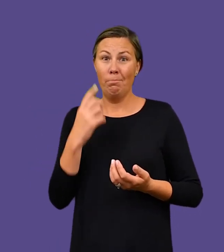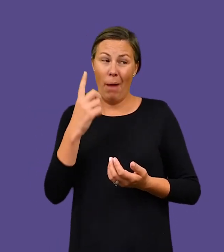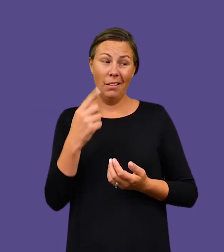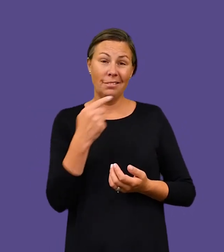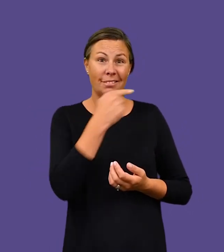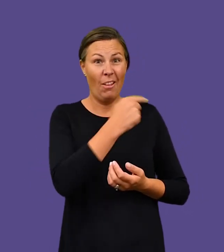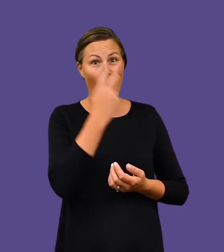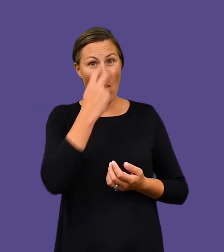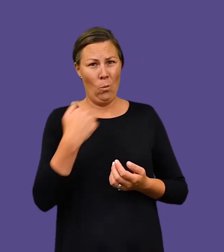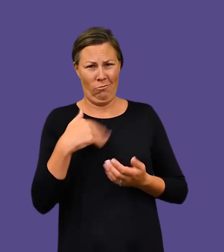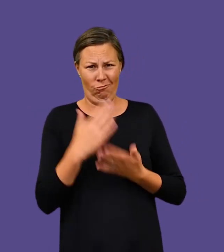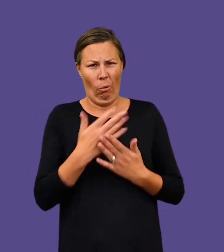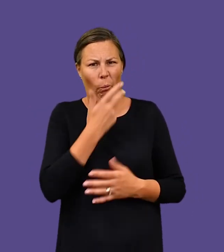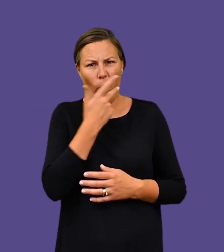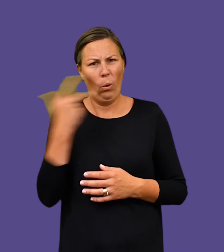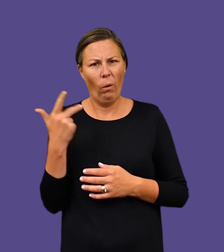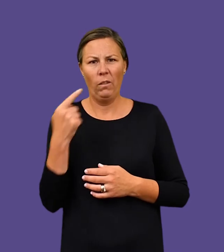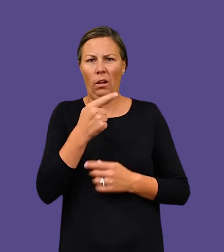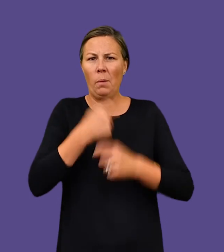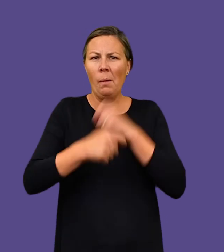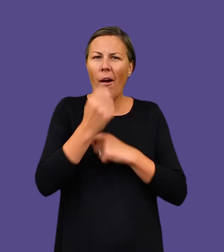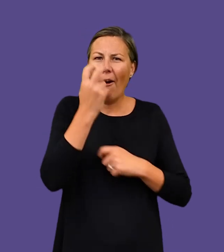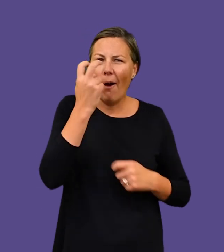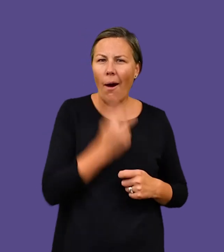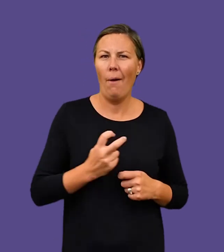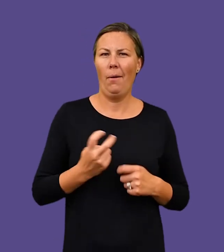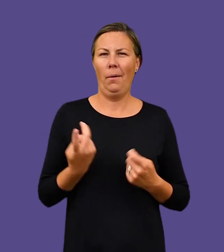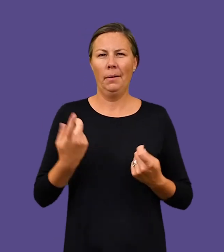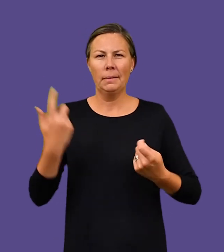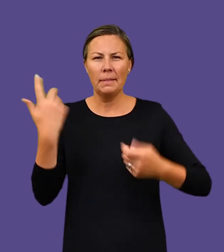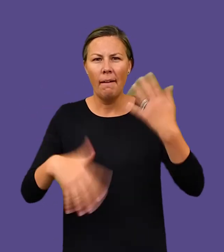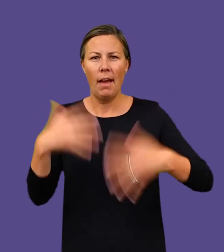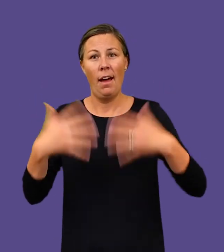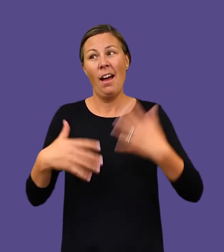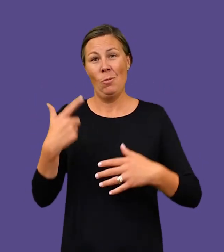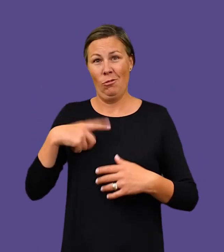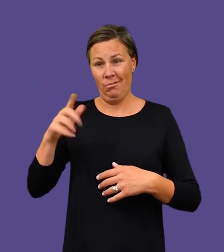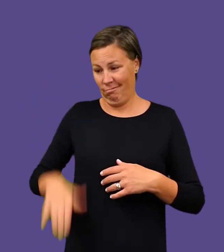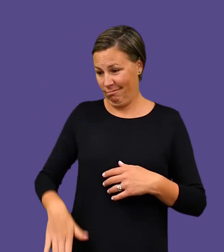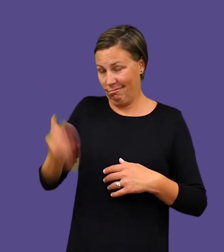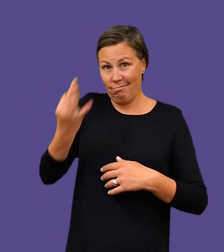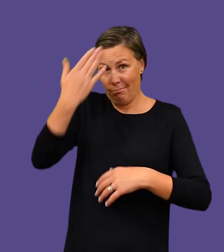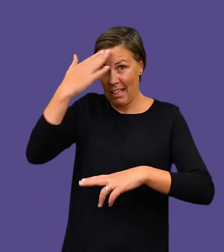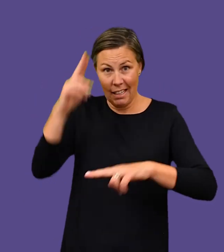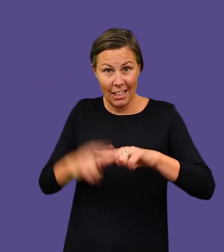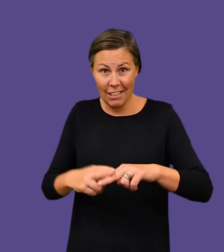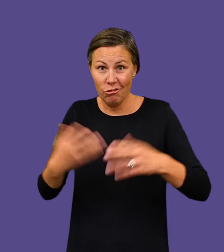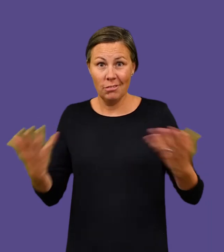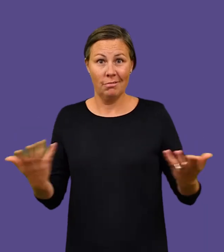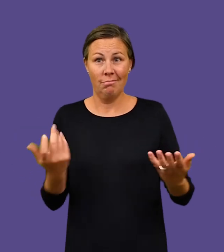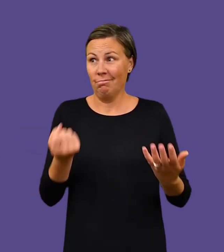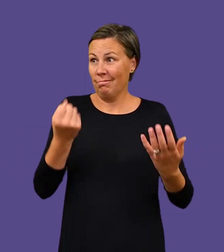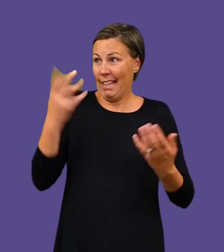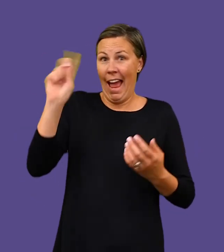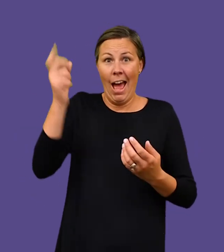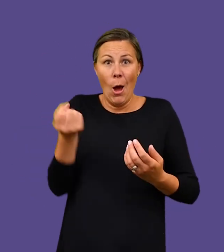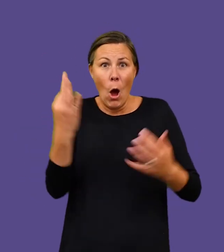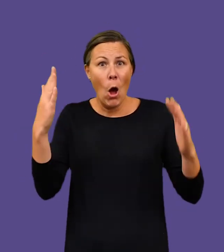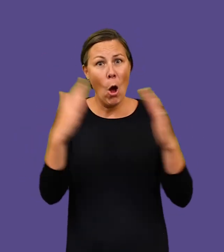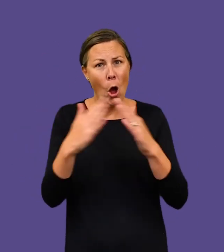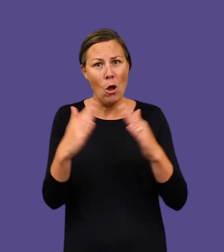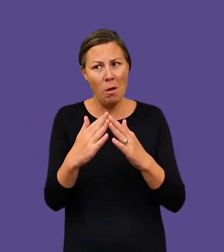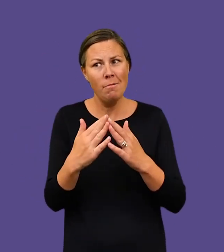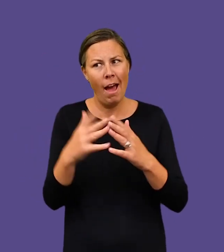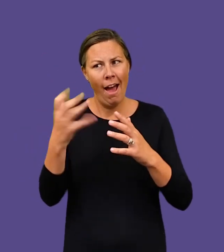She is both awful and pathetic: an ageing, damaged woman orphaned as a child and newly homeless –